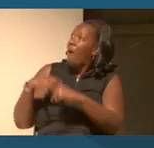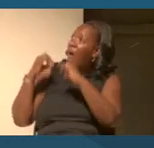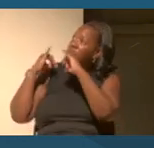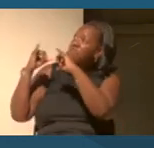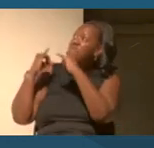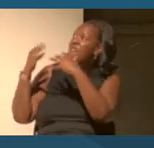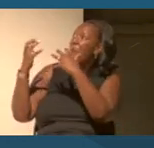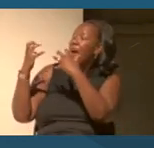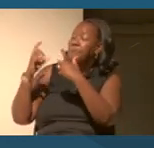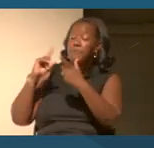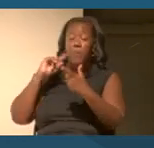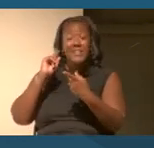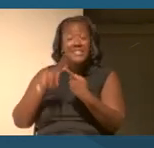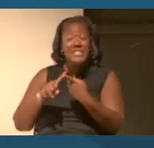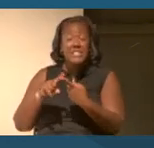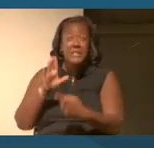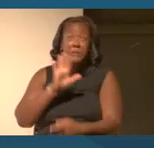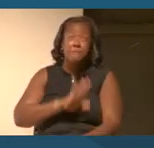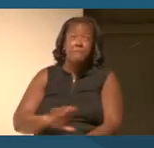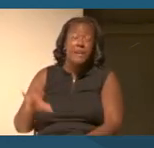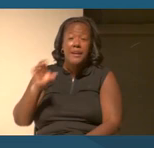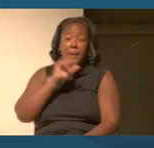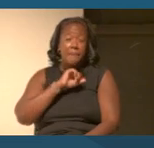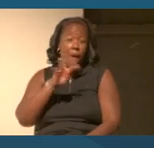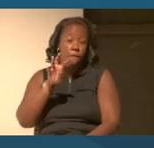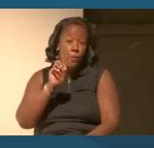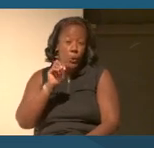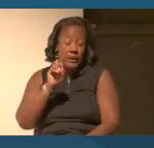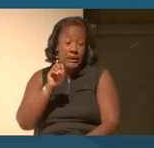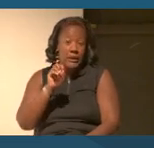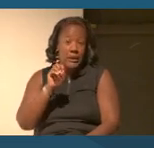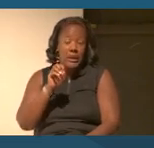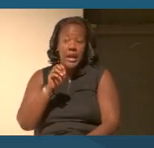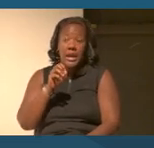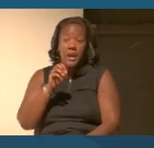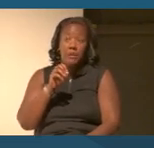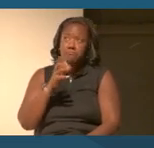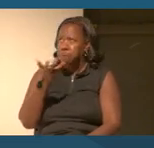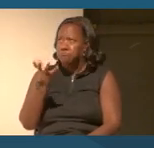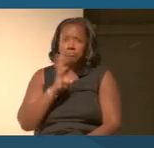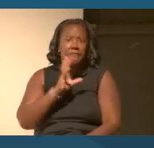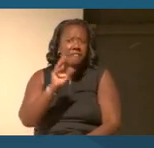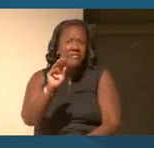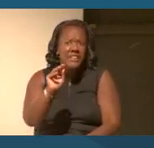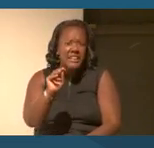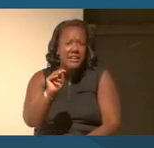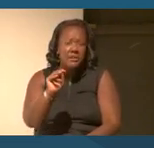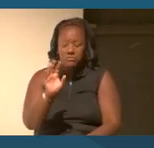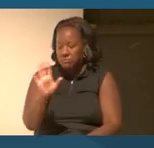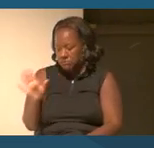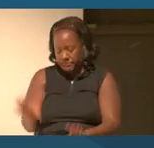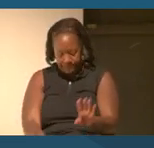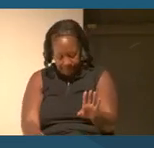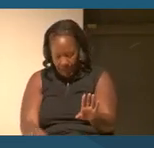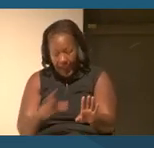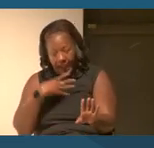It wasn't until I was probably 40 years old, 50 years old that I first, not 50 cause I'm 50 now.